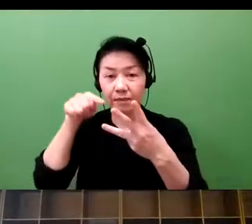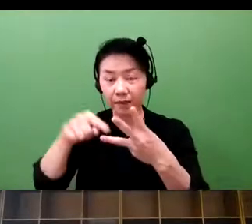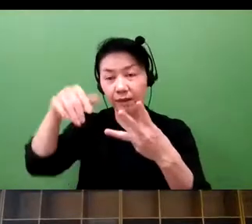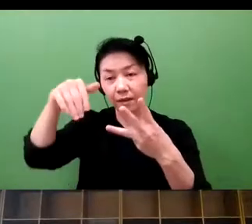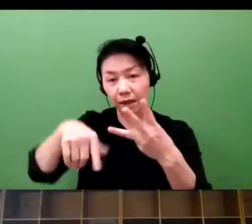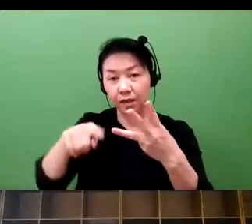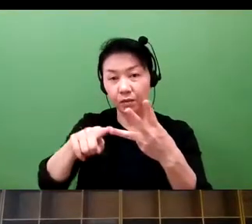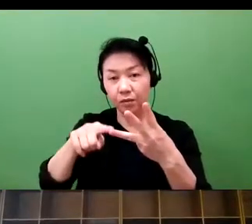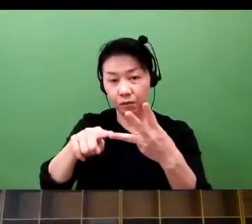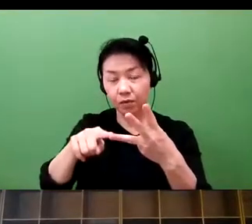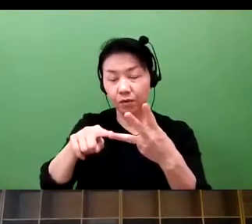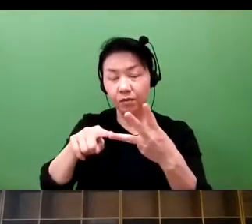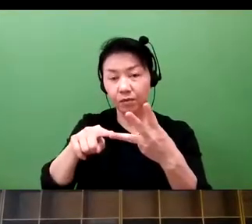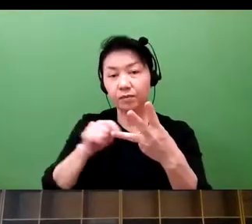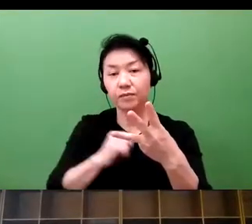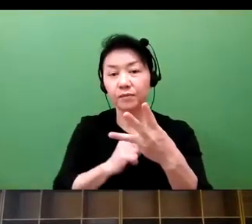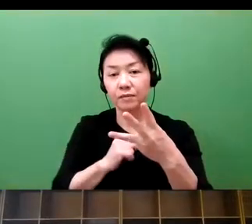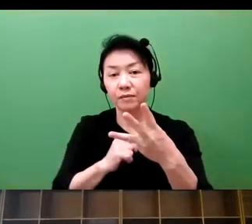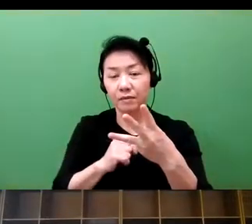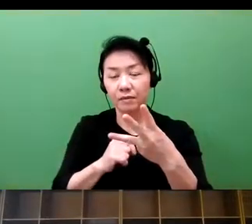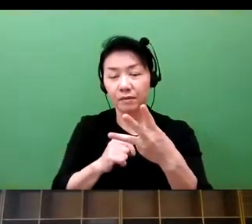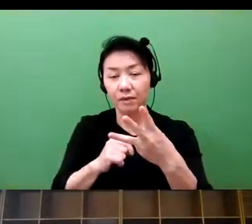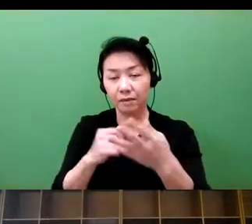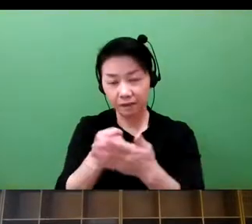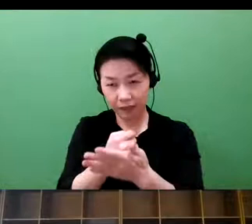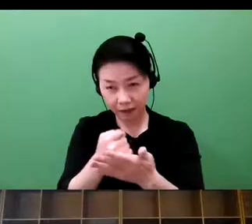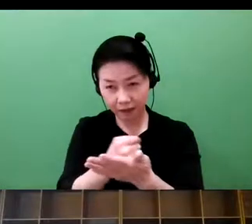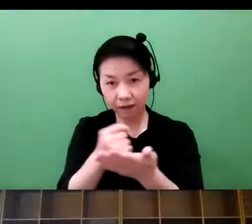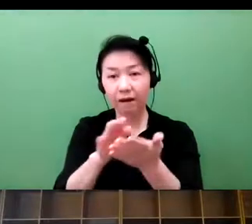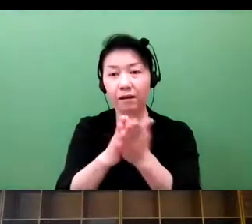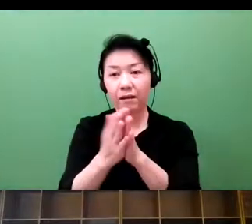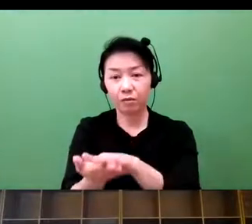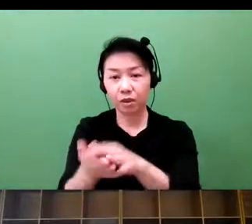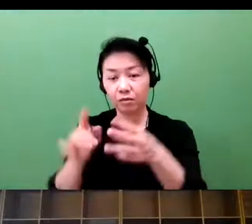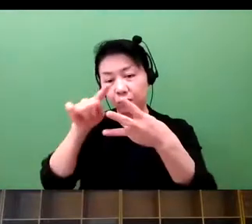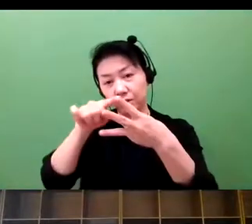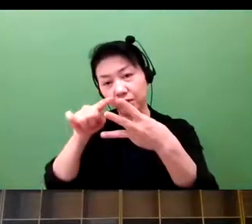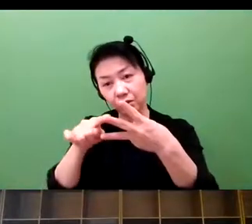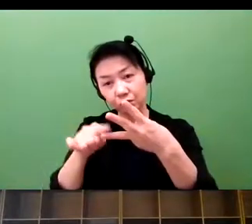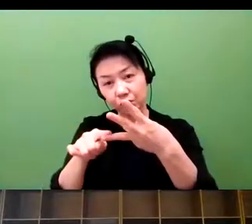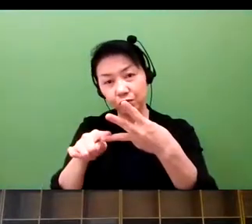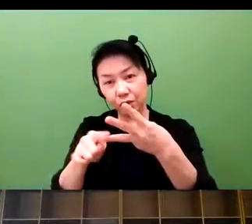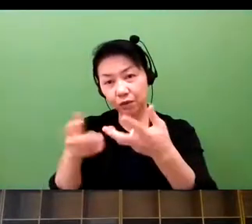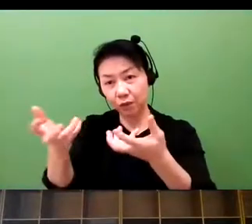and ultimately, terminal care. Of course, we are destined to close